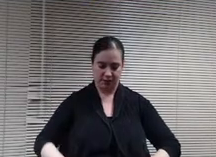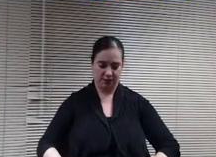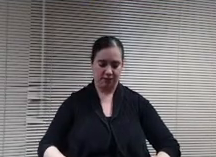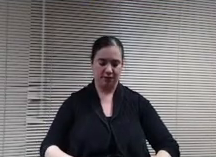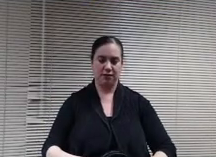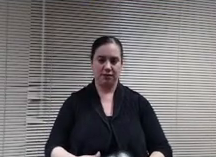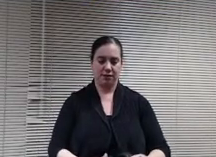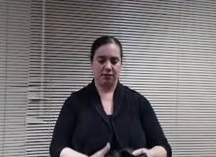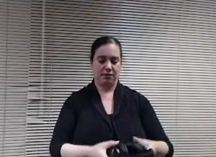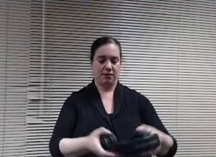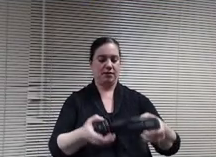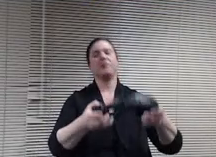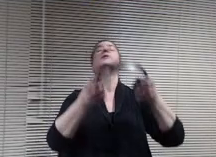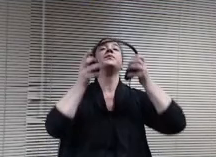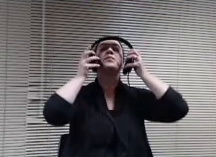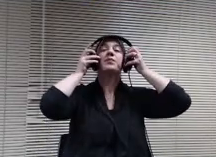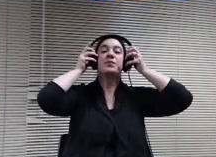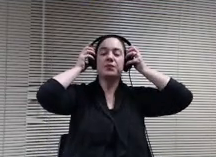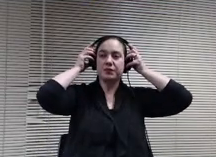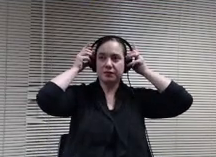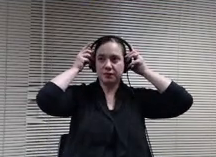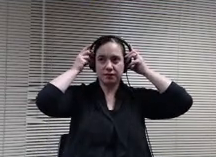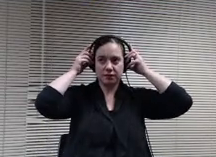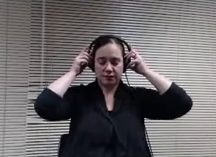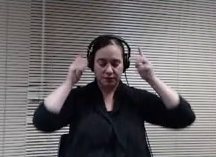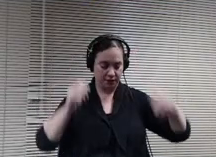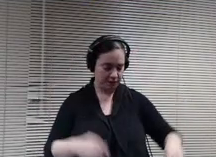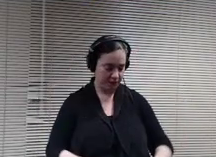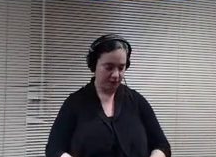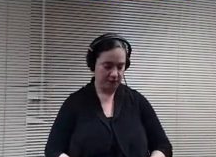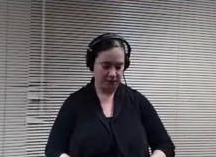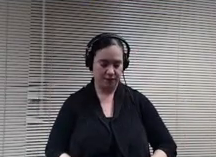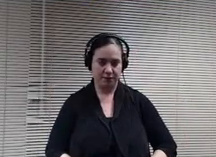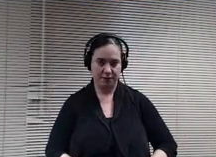So a little bit about it and Paul can maybe jump in as well